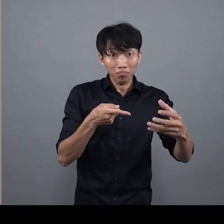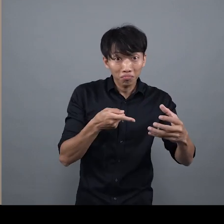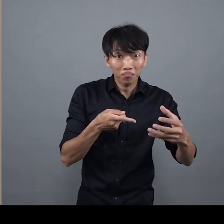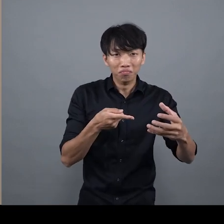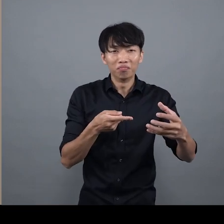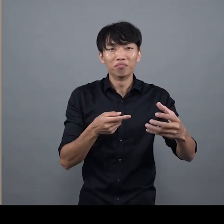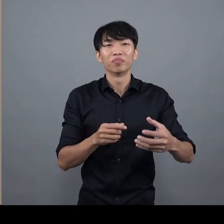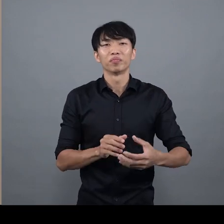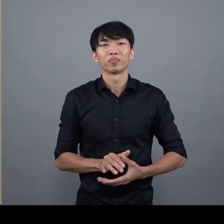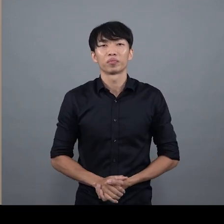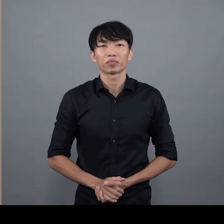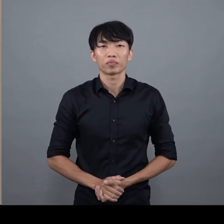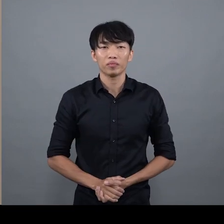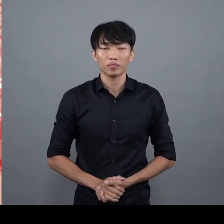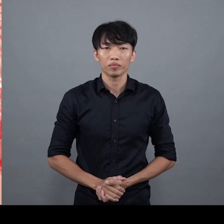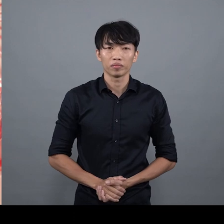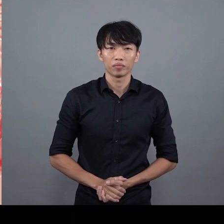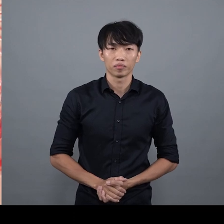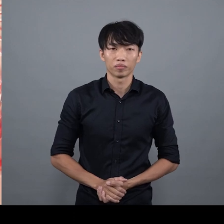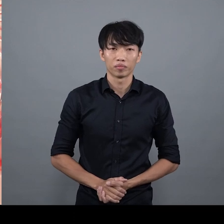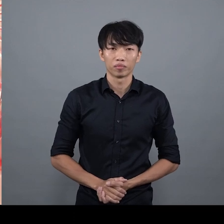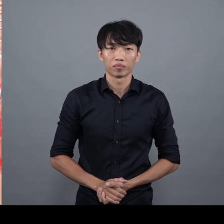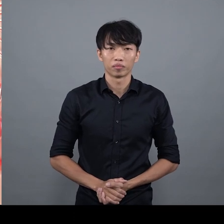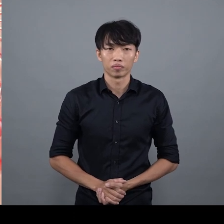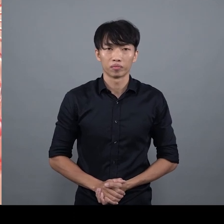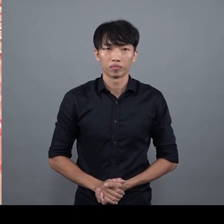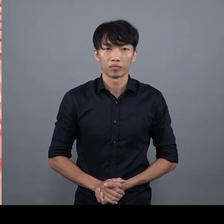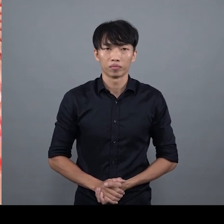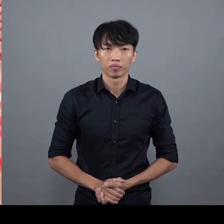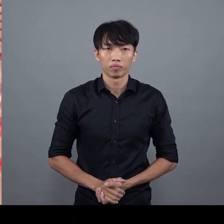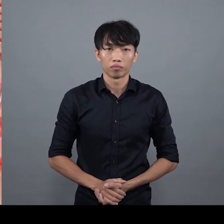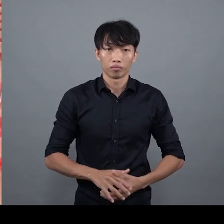from ordinary lines?